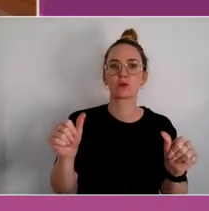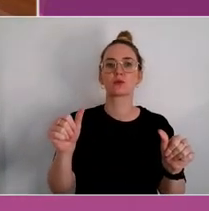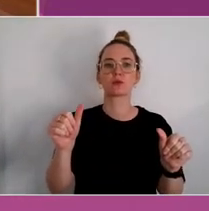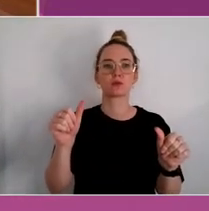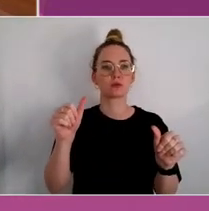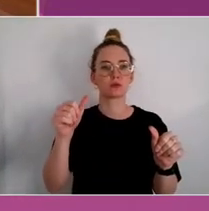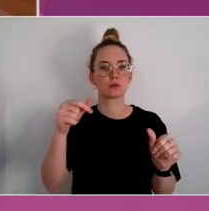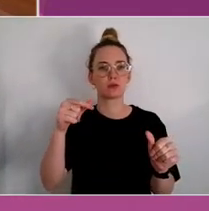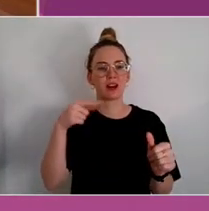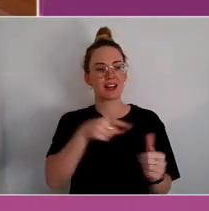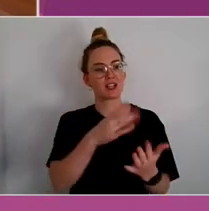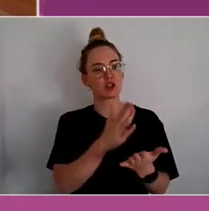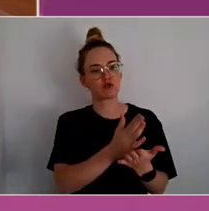cultural determinants.